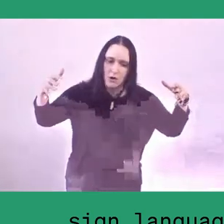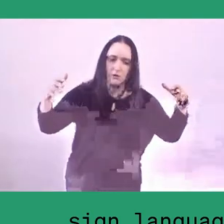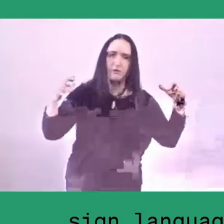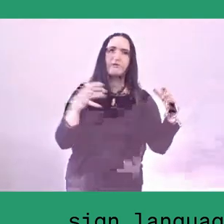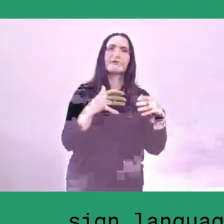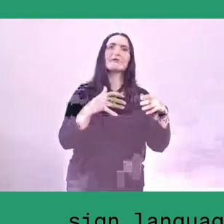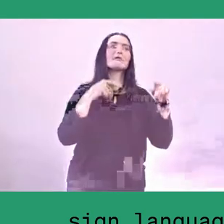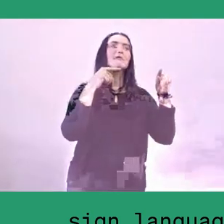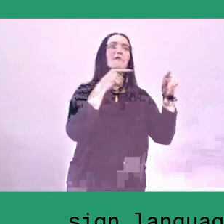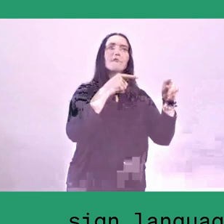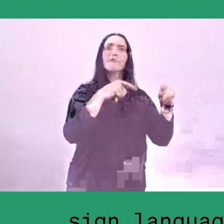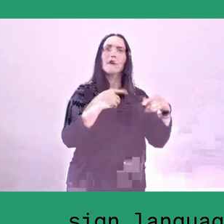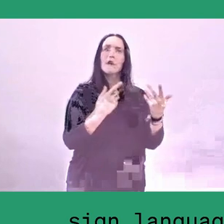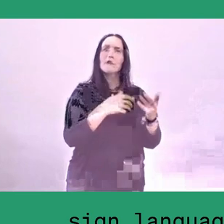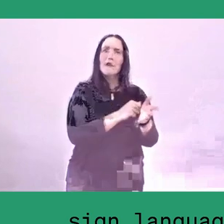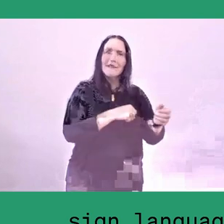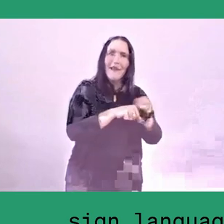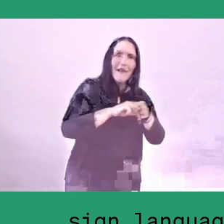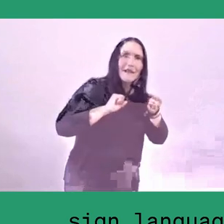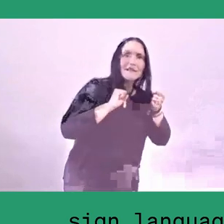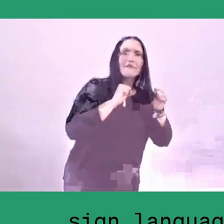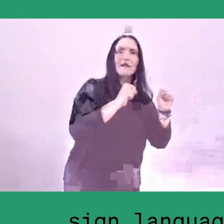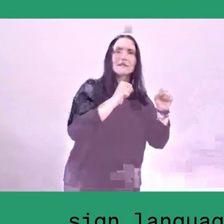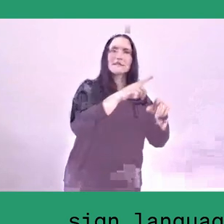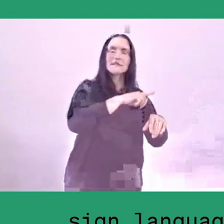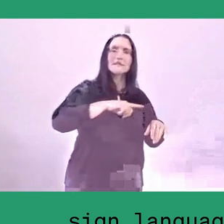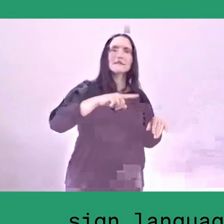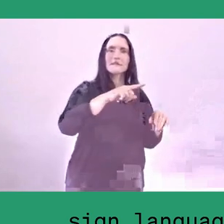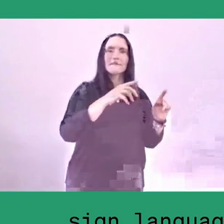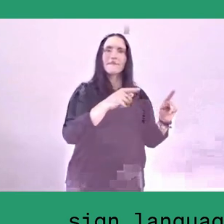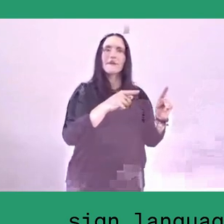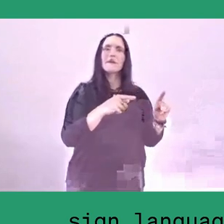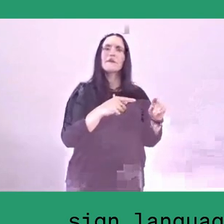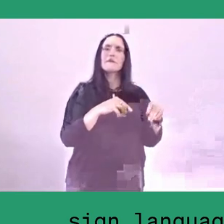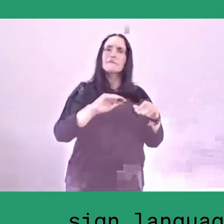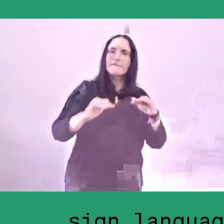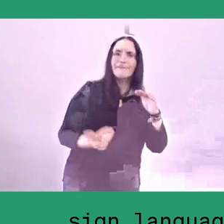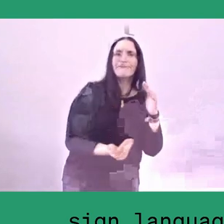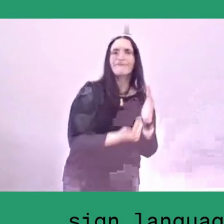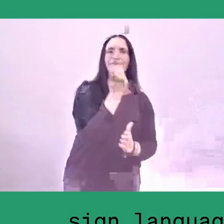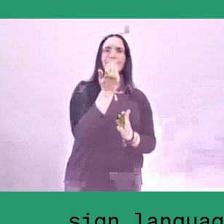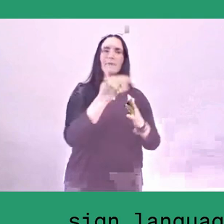as they are working towards reactivation of traditional cultures,